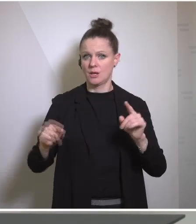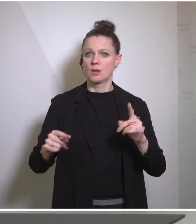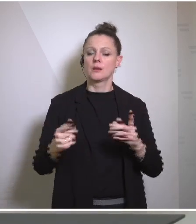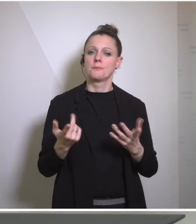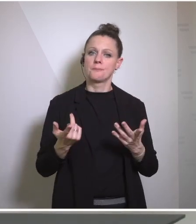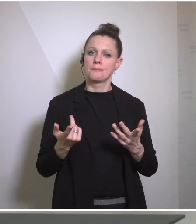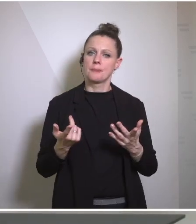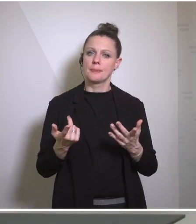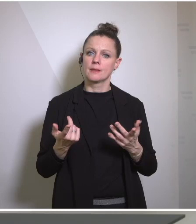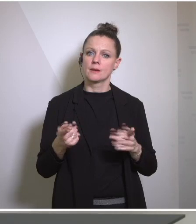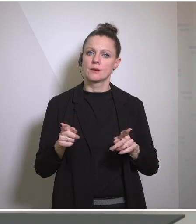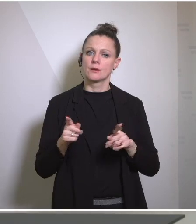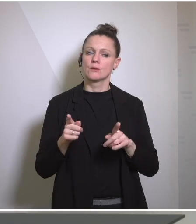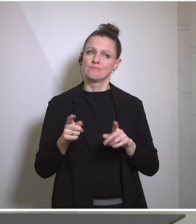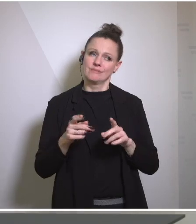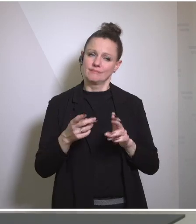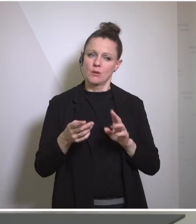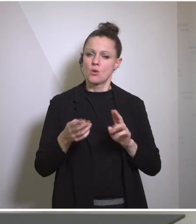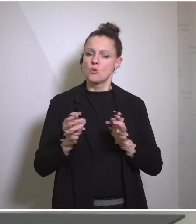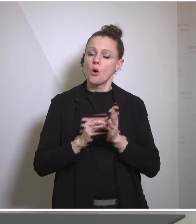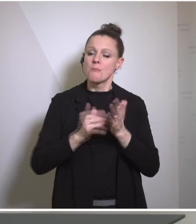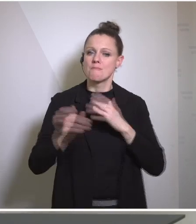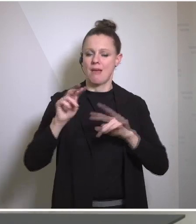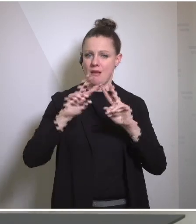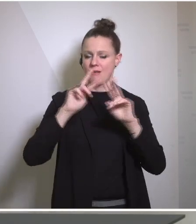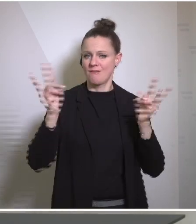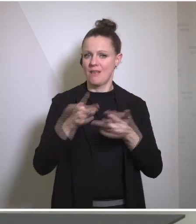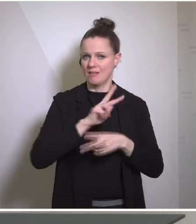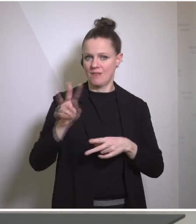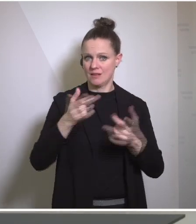many in the International Community - expect of Iran.